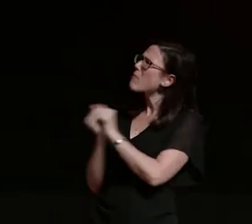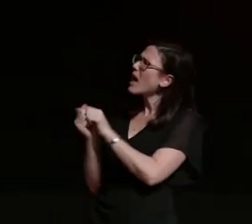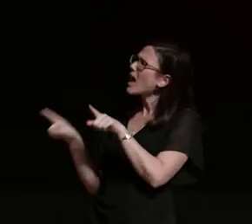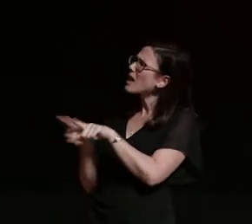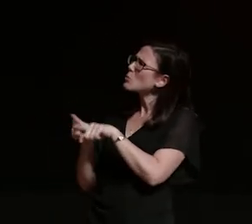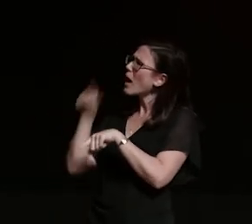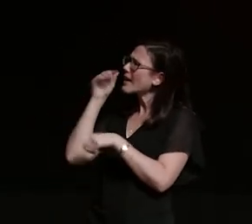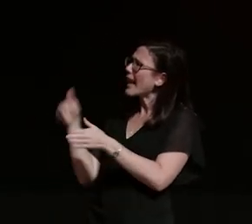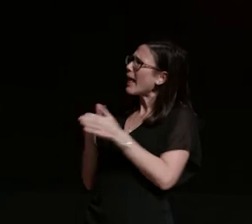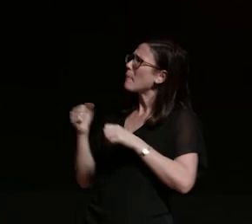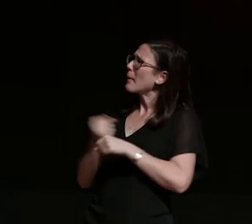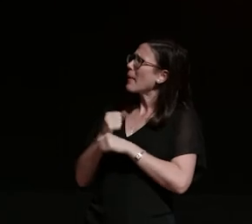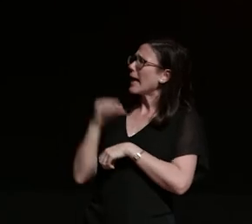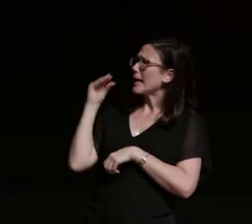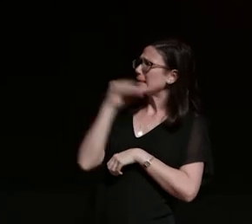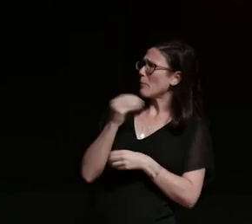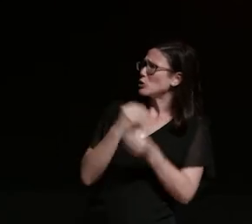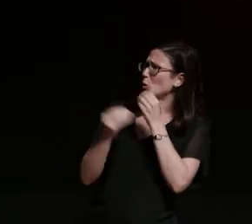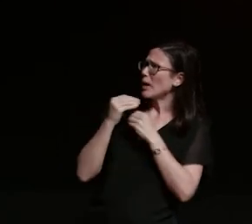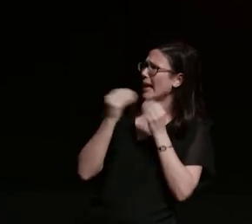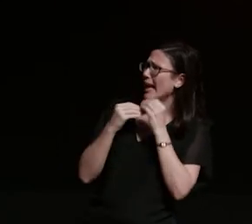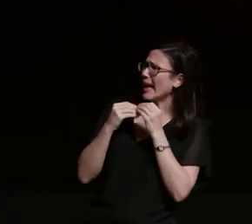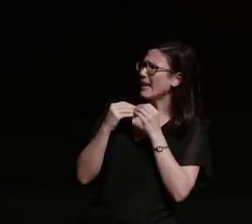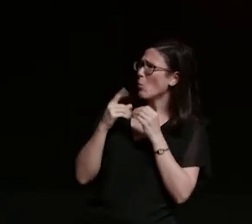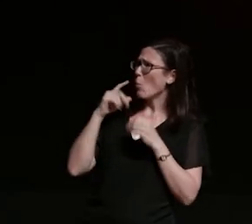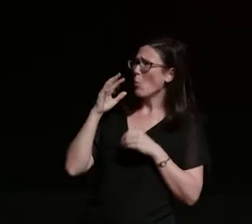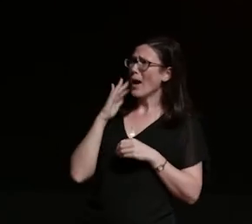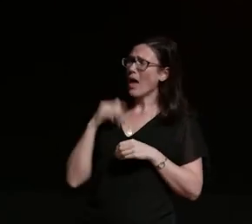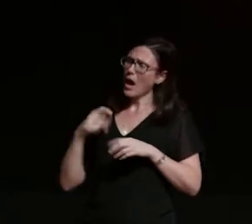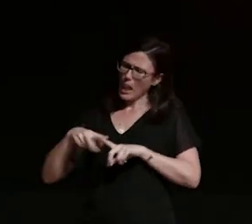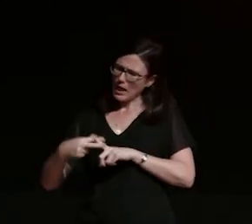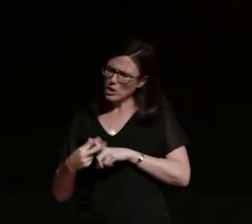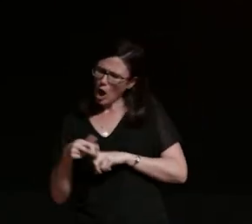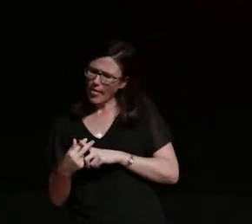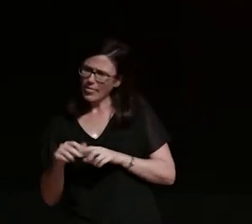make a sandwich to eat while i tighten up that loose brake cable i'm totally just kidding i'm